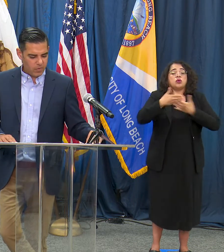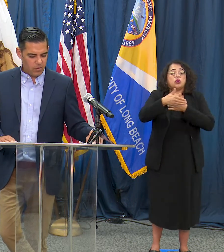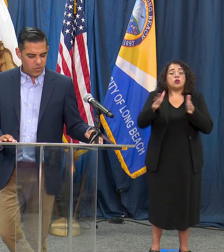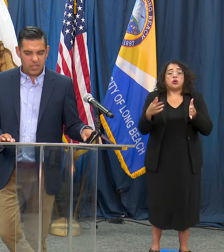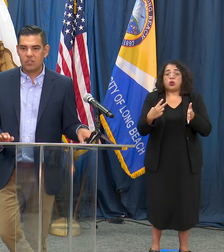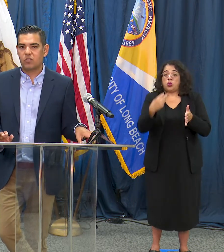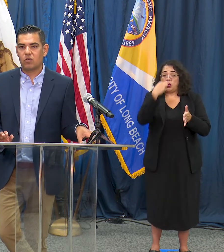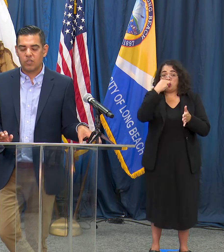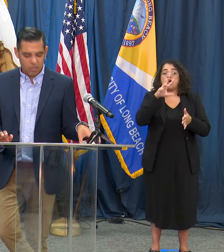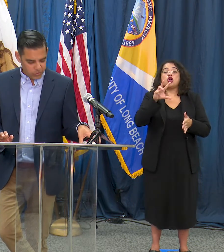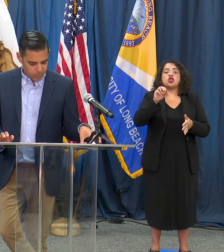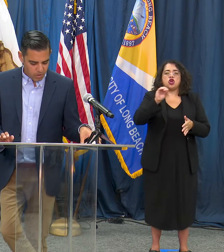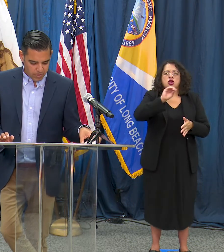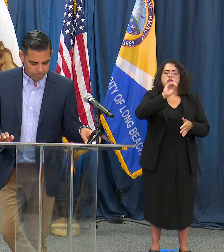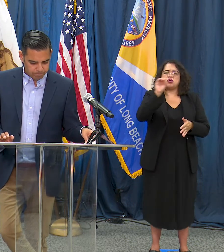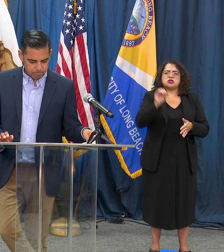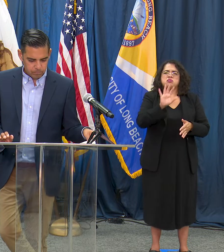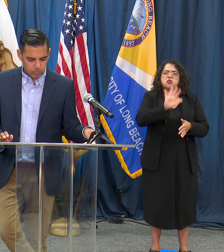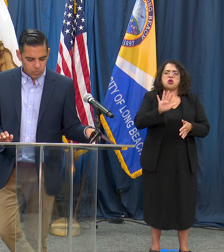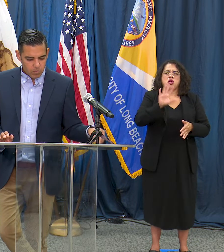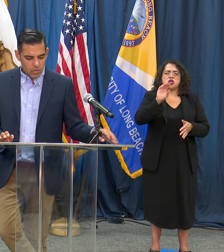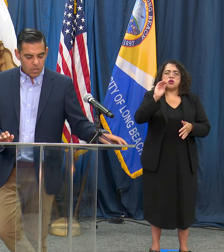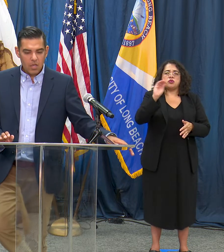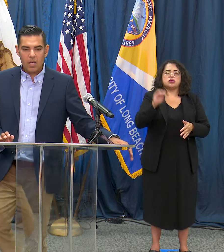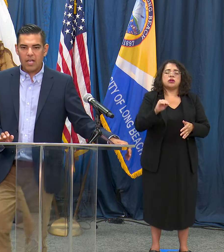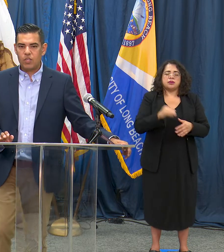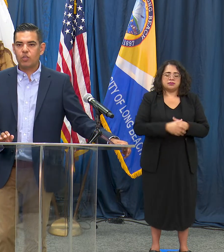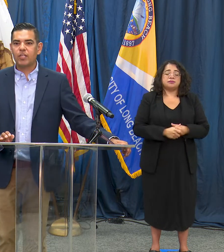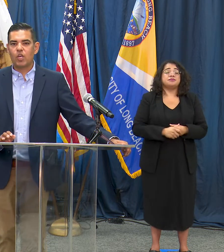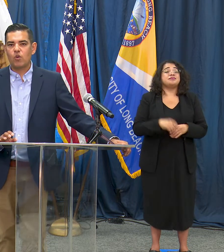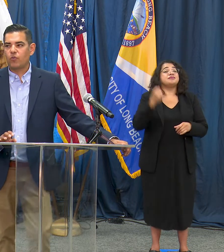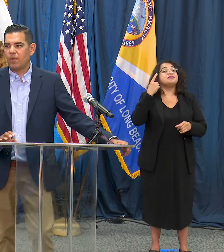with you that concerns our health department. You can go from a